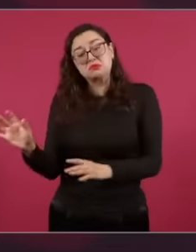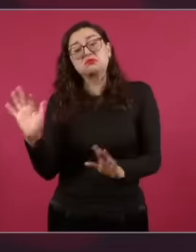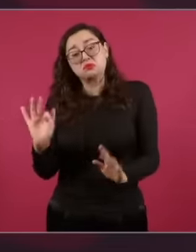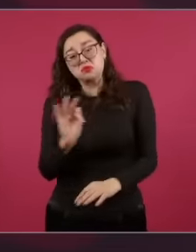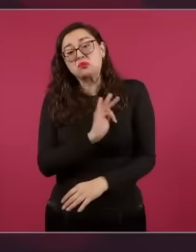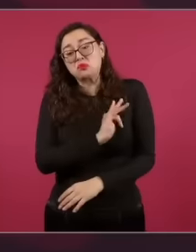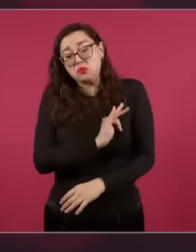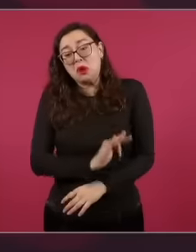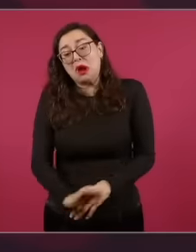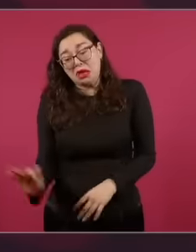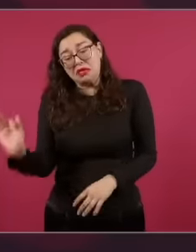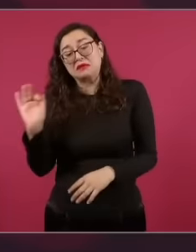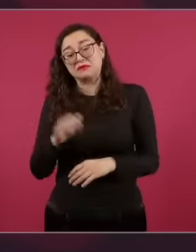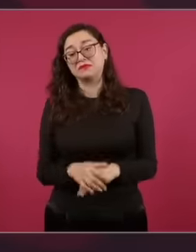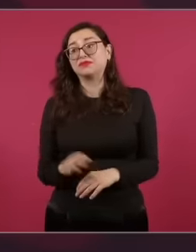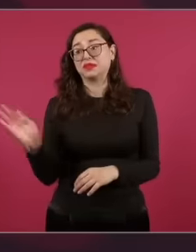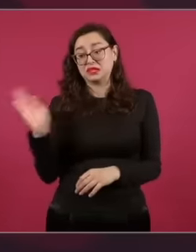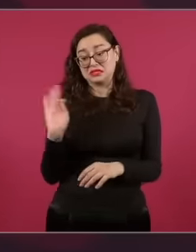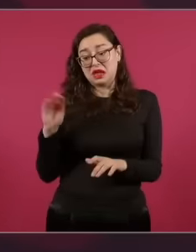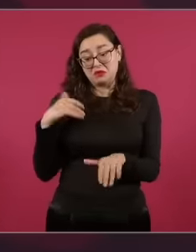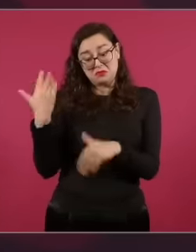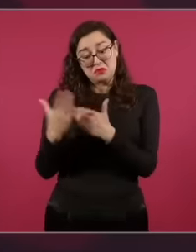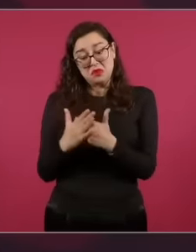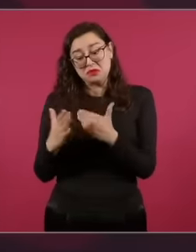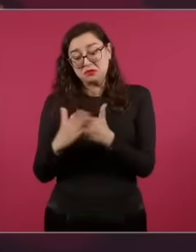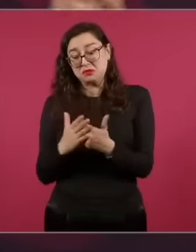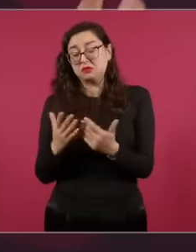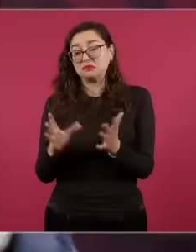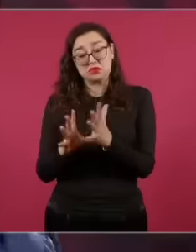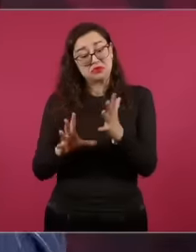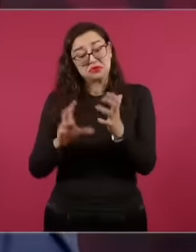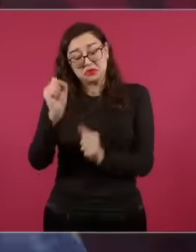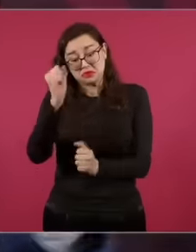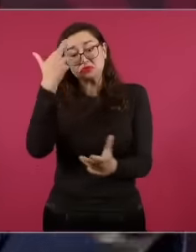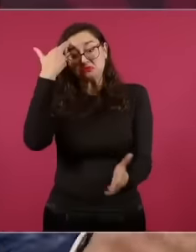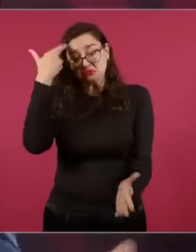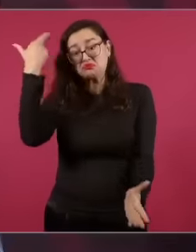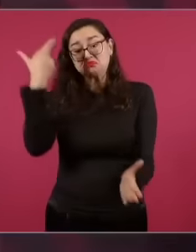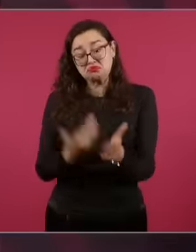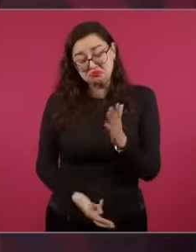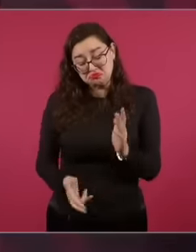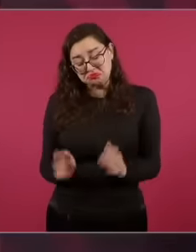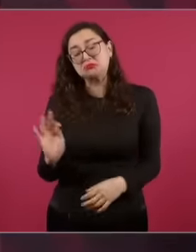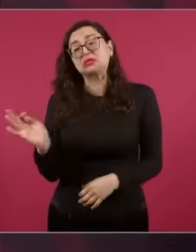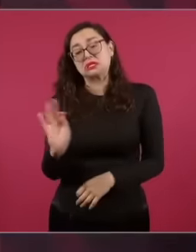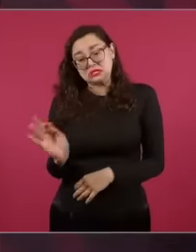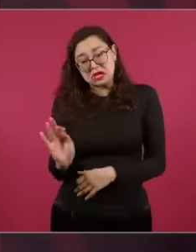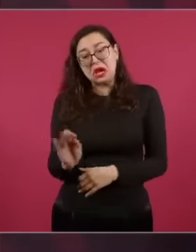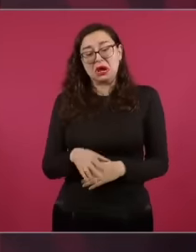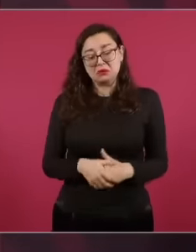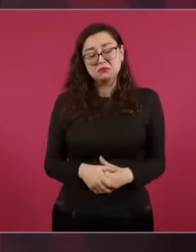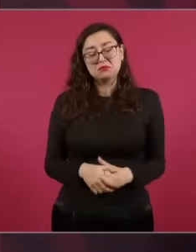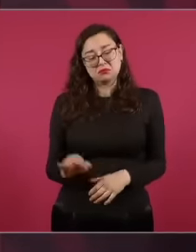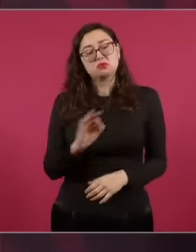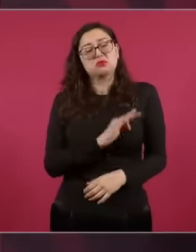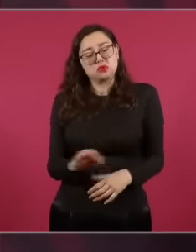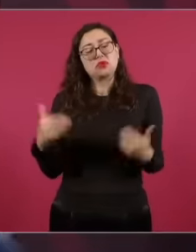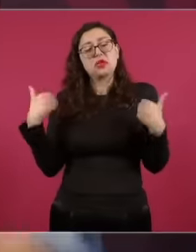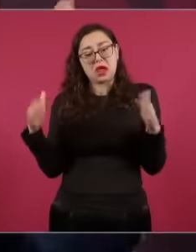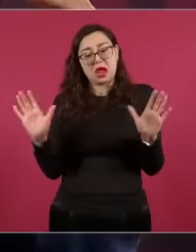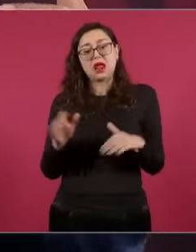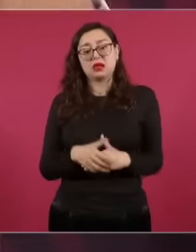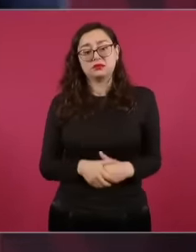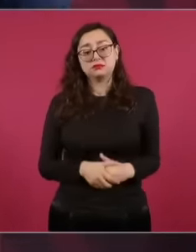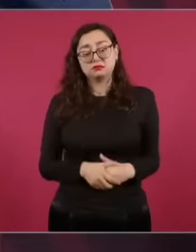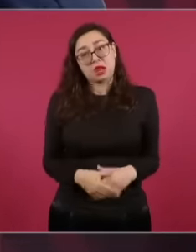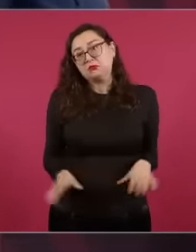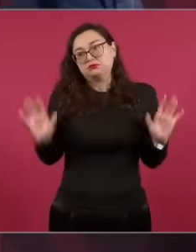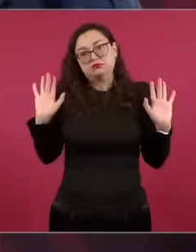atrocity that violates the constitution in laws like this, but in the event that